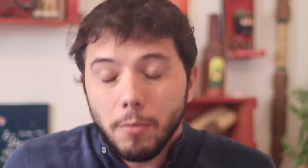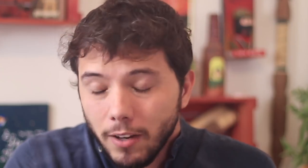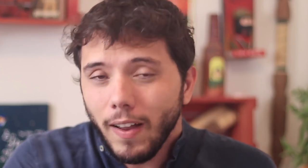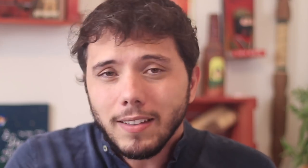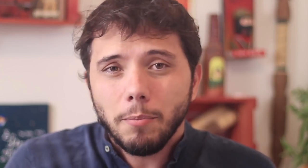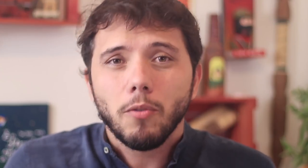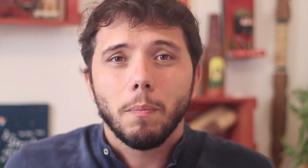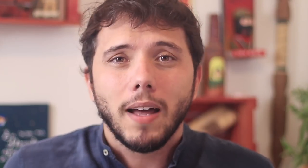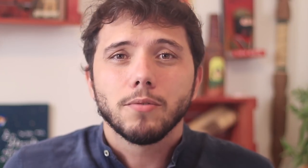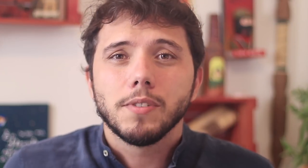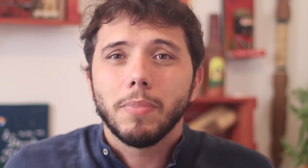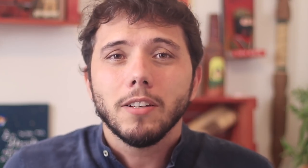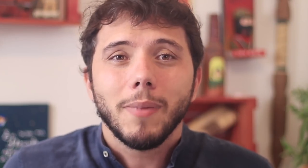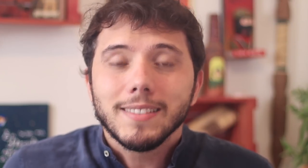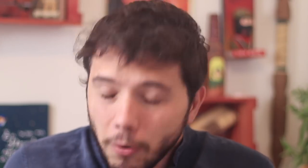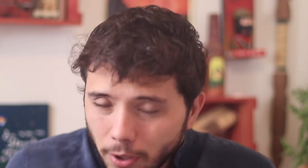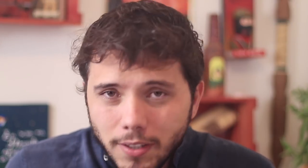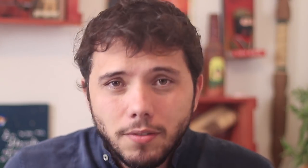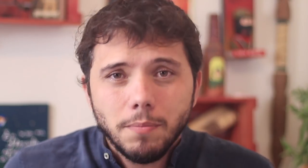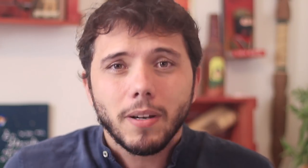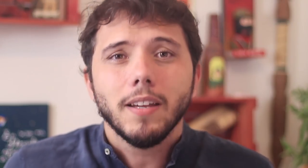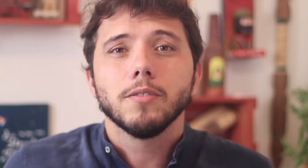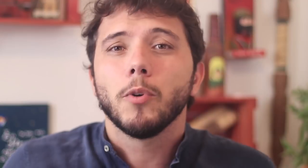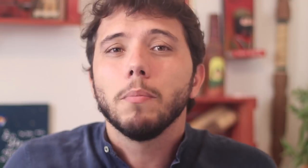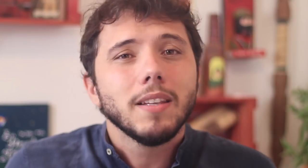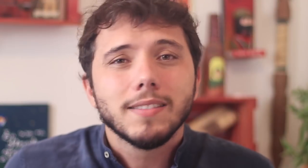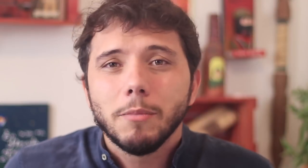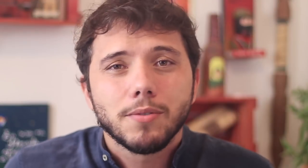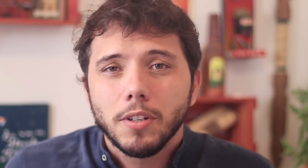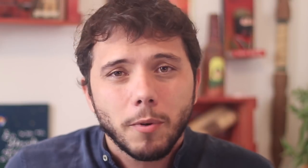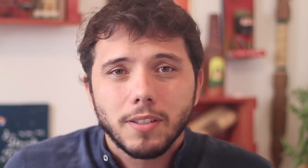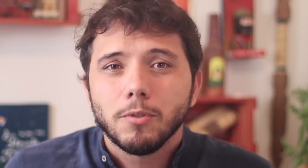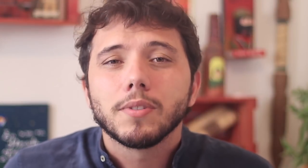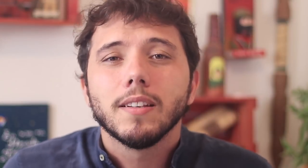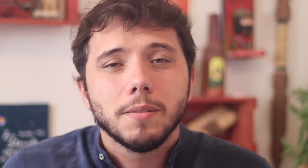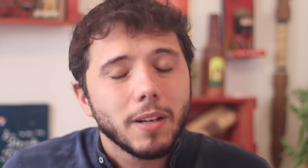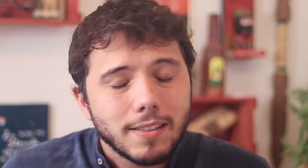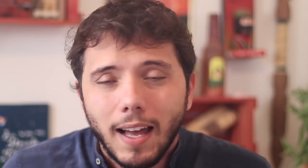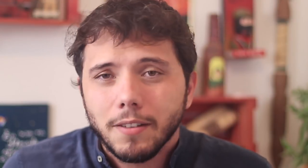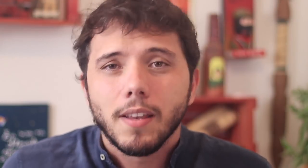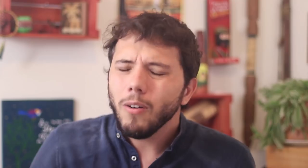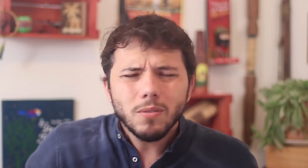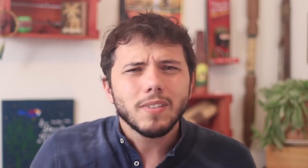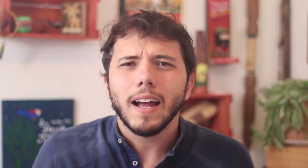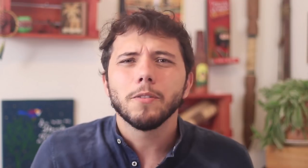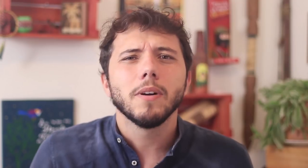He says he is concerned with jobs, but not with protecting them or for example, prohibiting layoffs by big business. Quite the contrary.